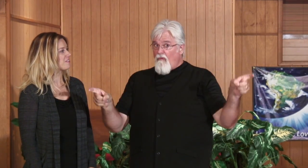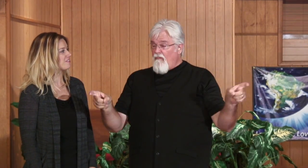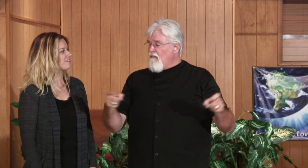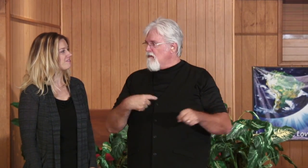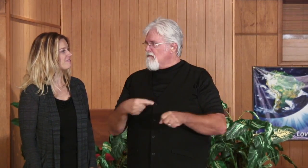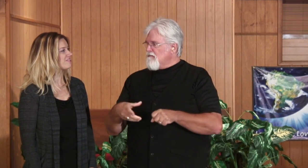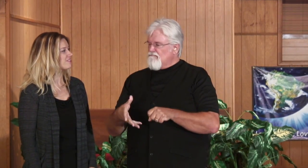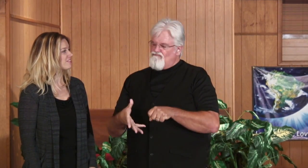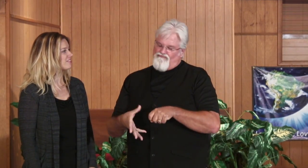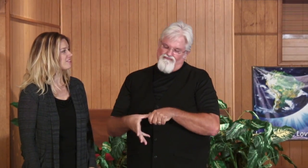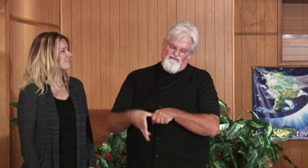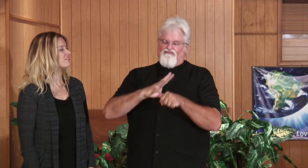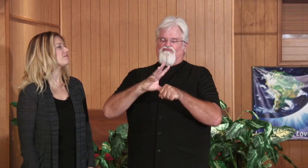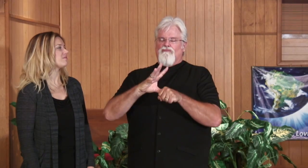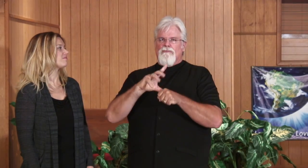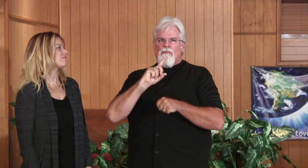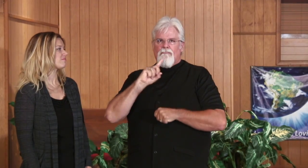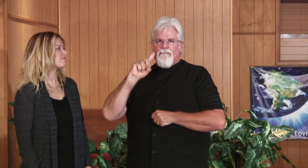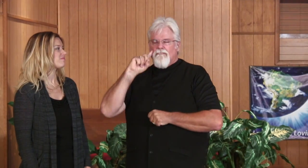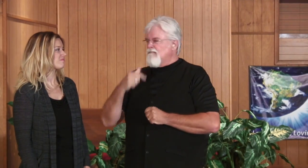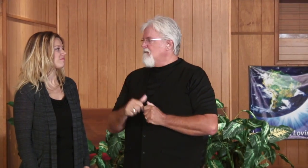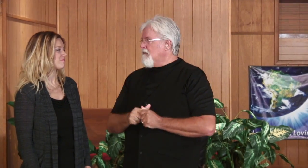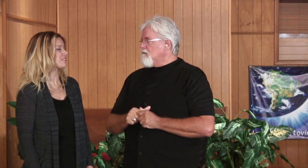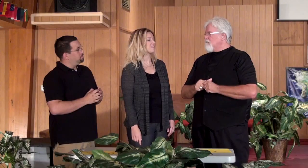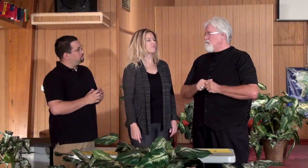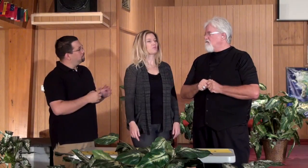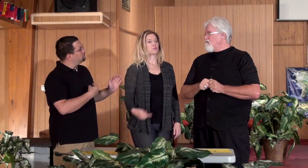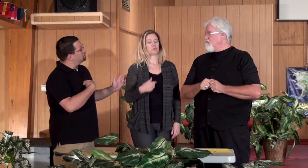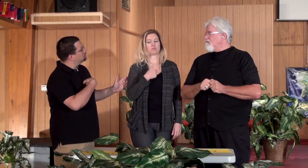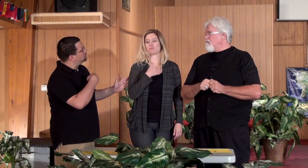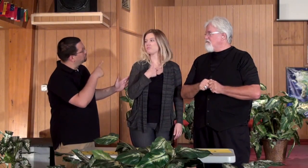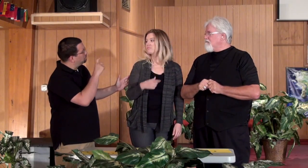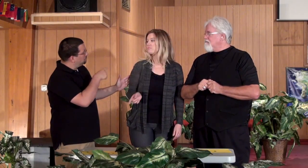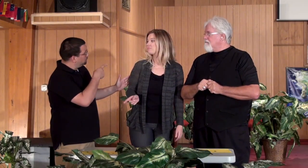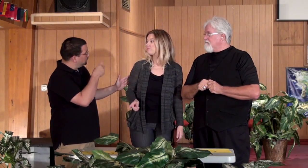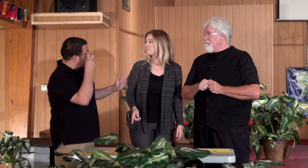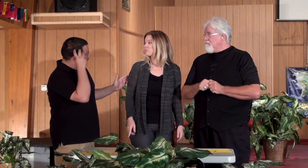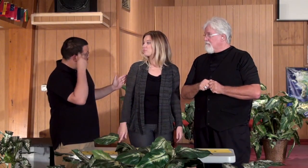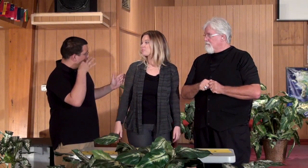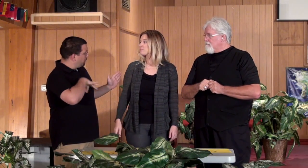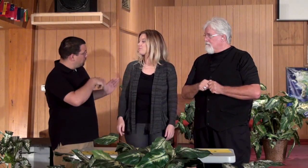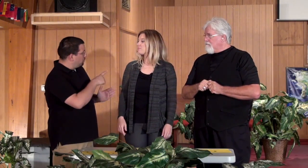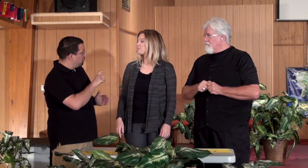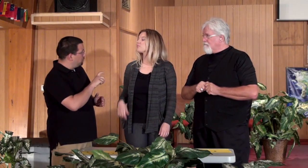them off though, I'm stone deaf. Ryan: Let me ask you a question regarding